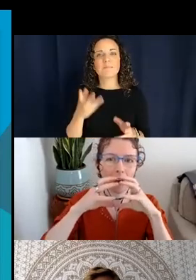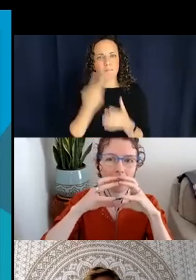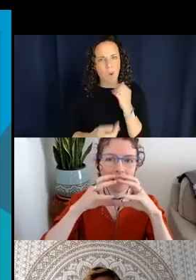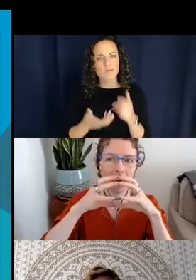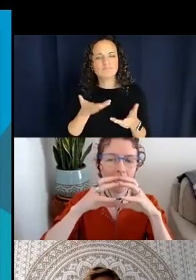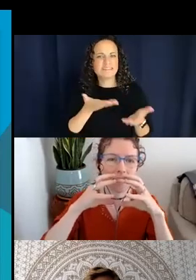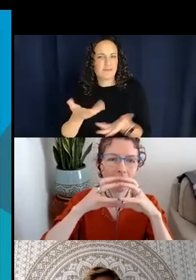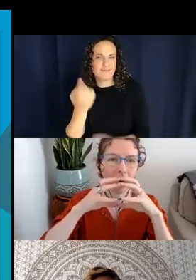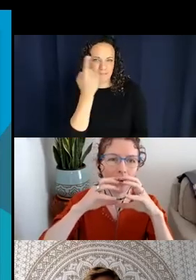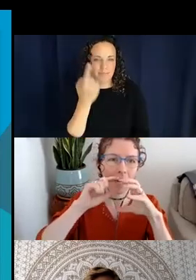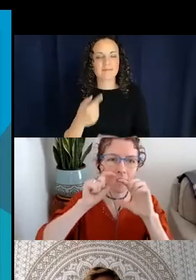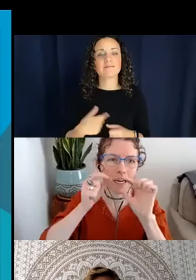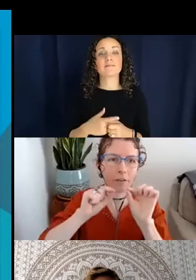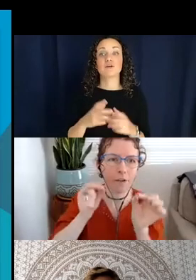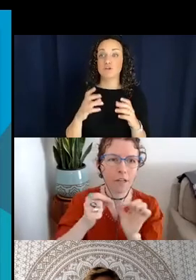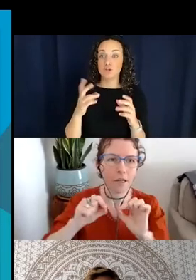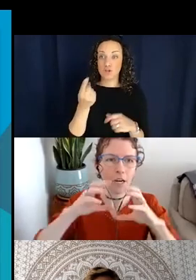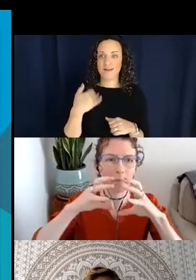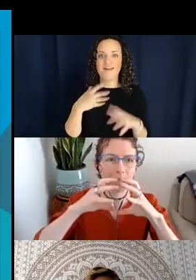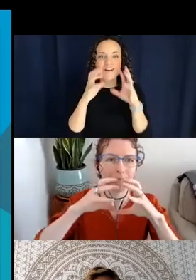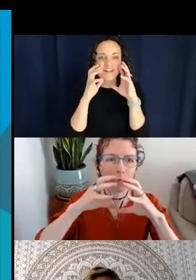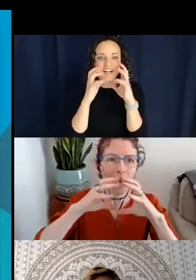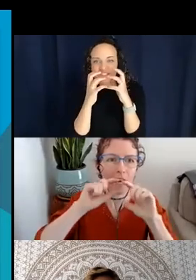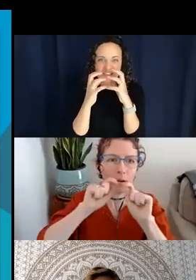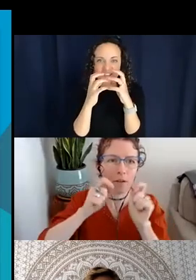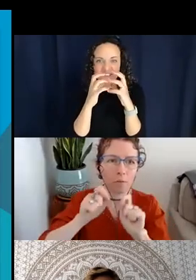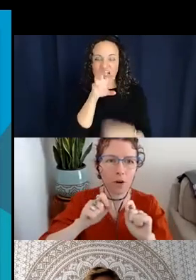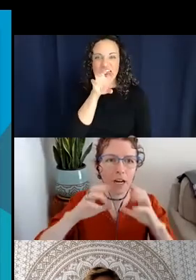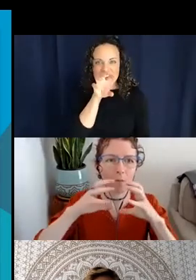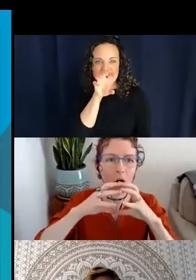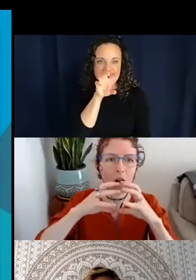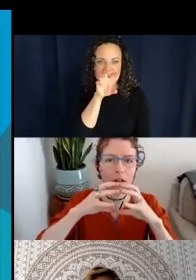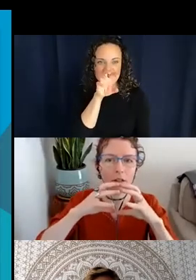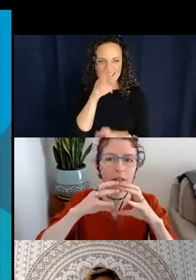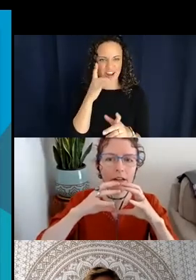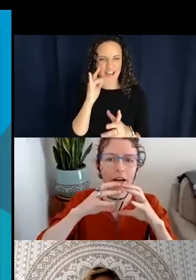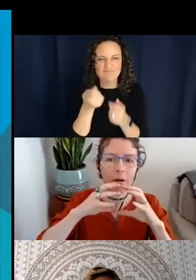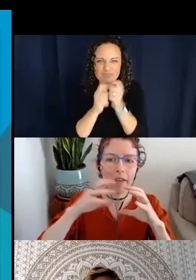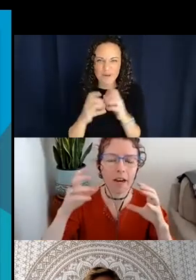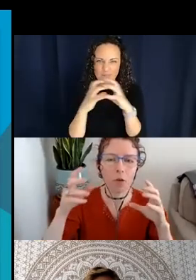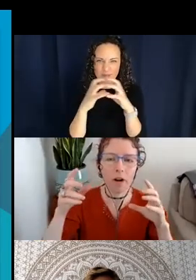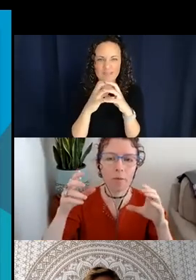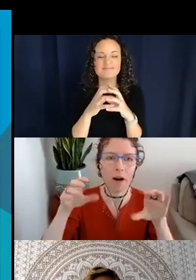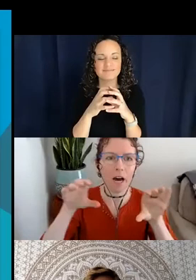this kind of classifier, right, this kind of braided ball, and then the one on the bottom